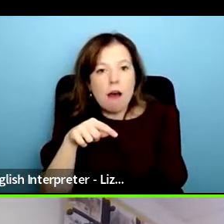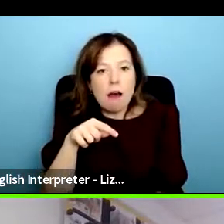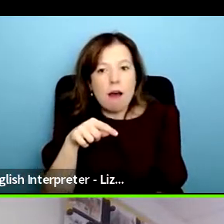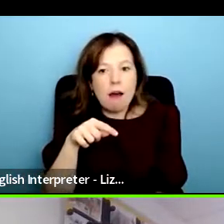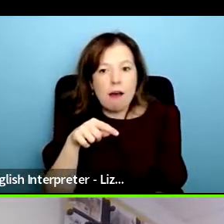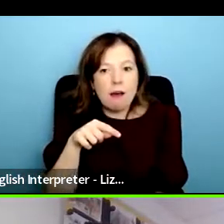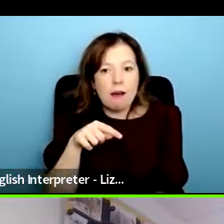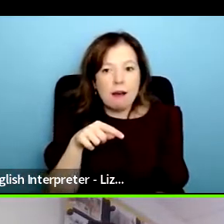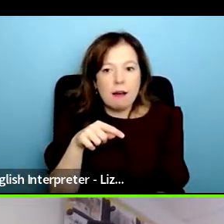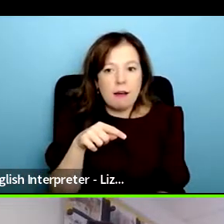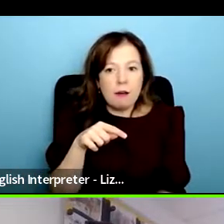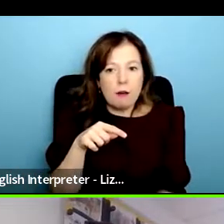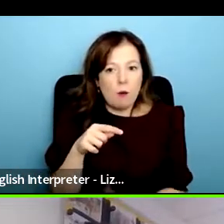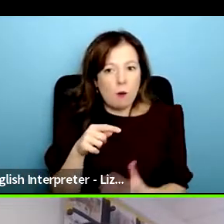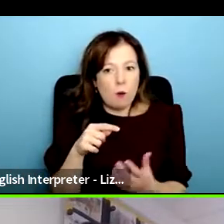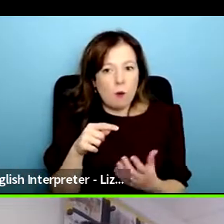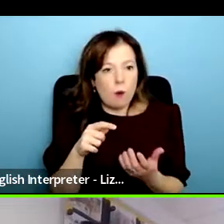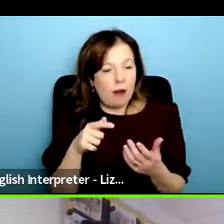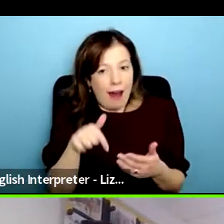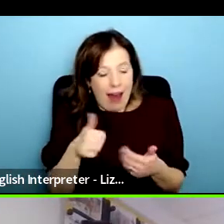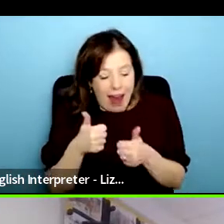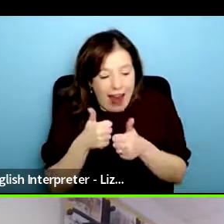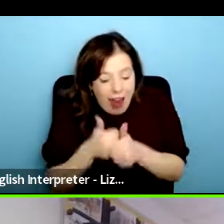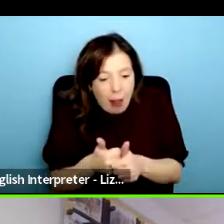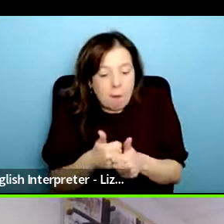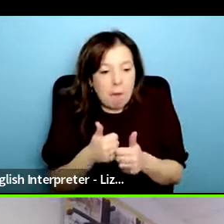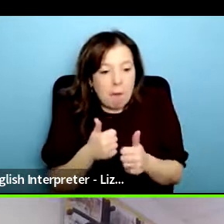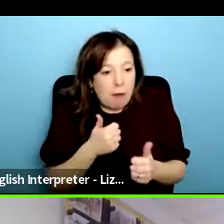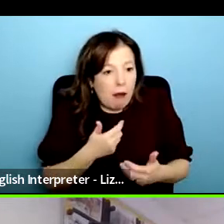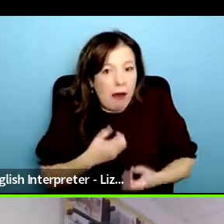escalating and going any further because they've spoken about things they've got some